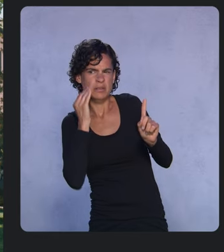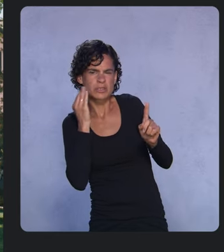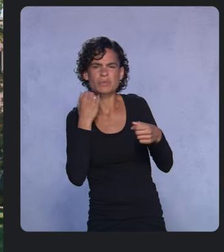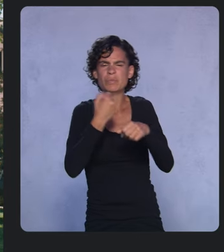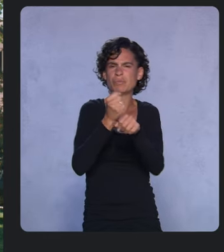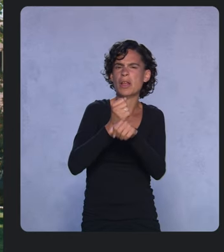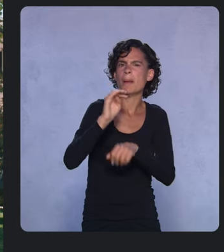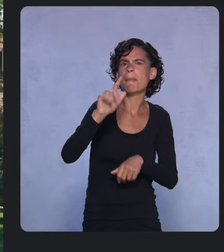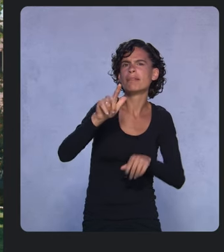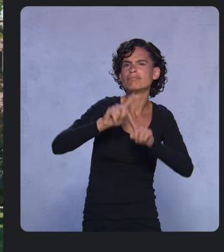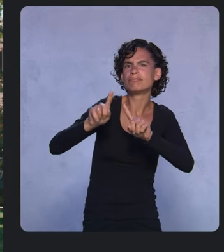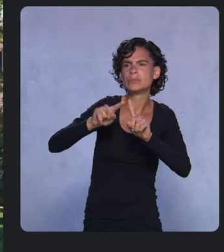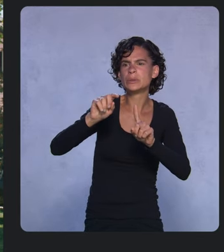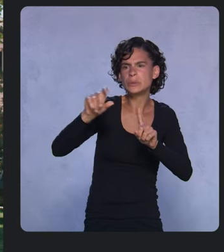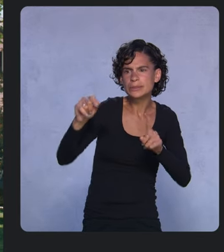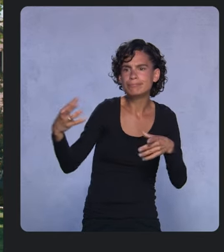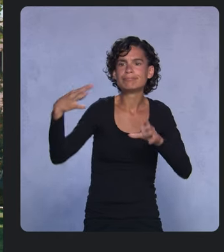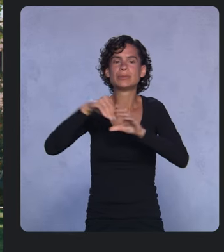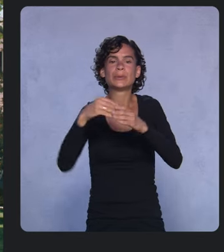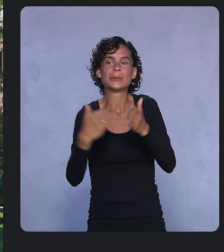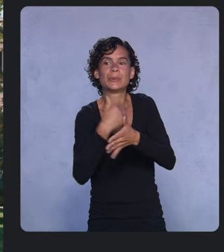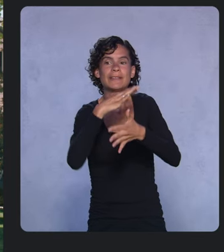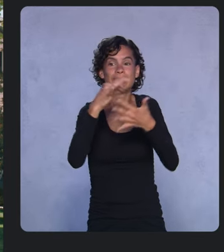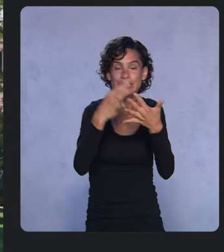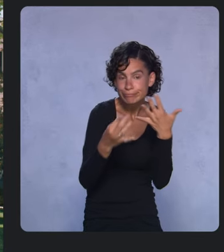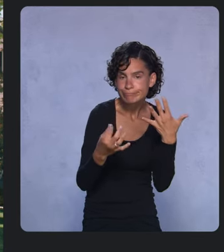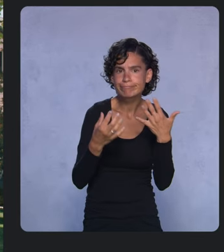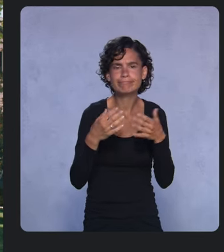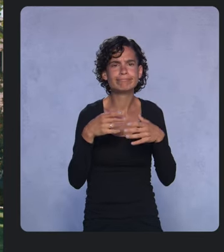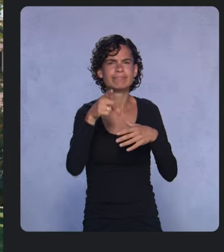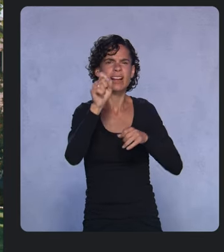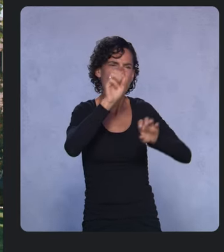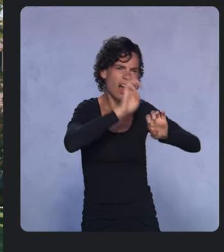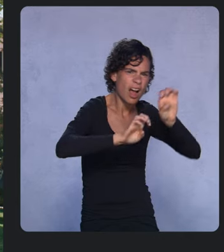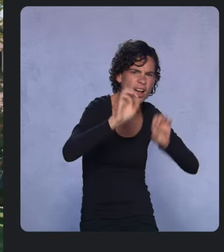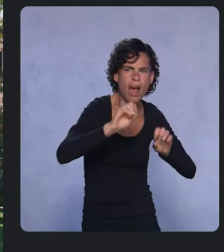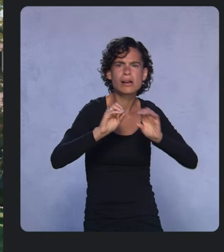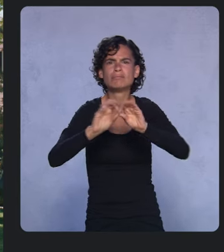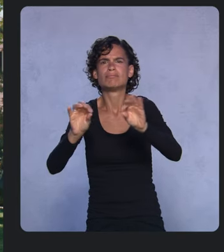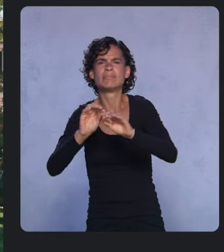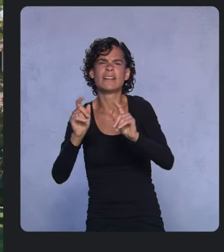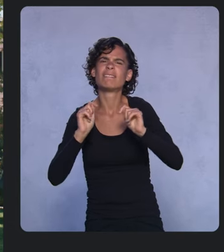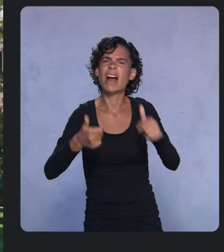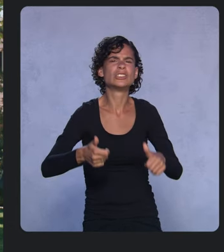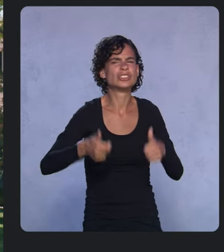It incorporates new features that let you experiment and deploy faster while simplifying model management.